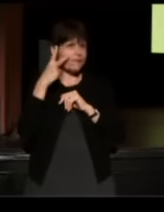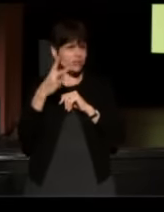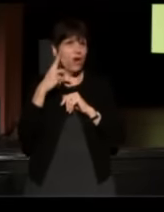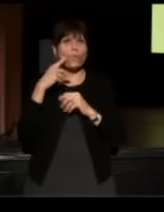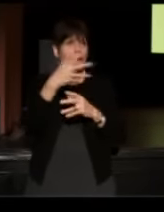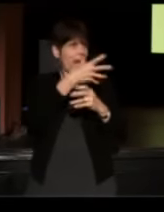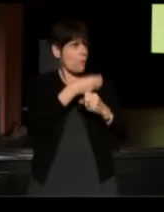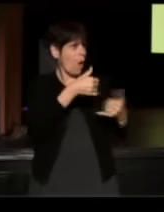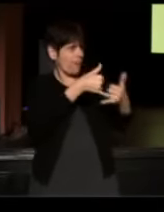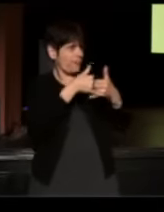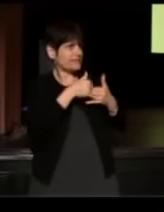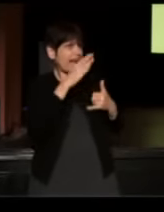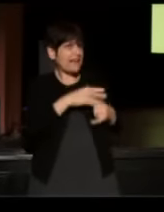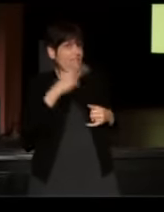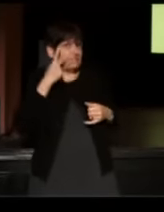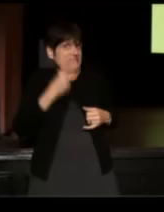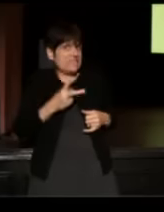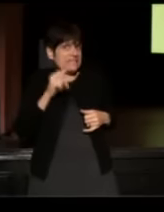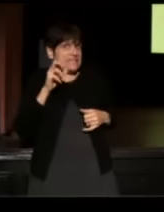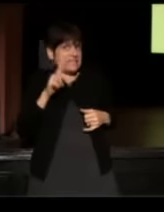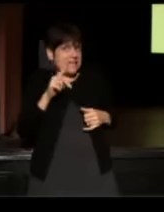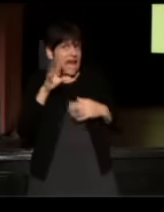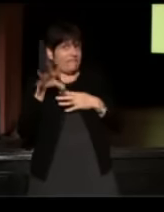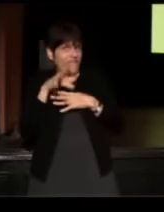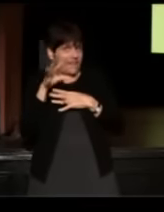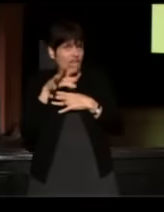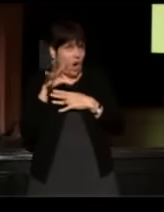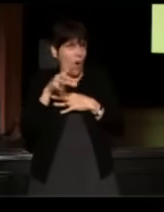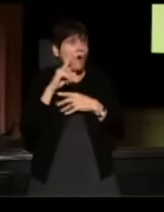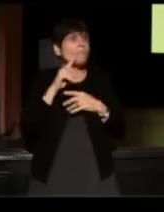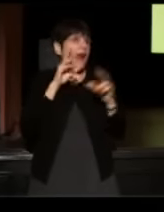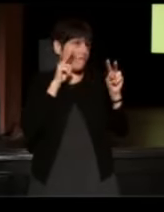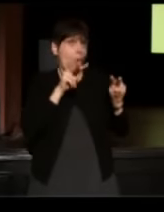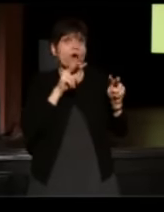But I watched and they're great, whatever.